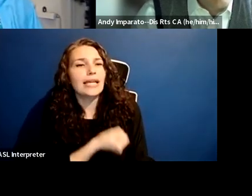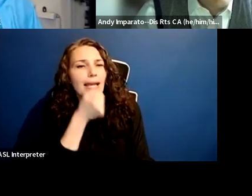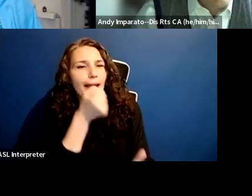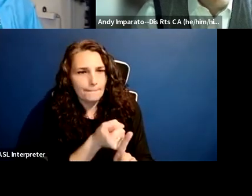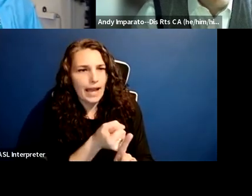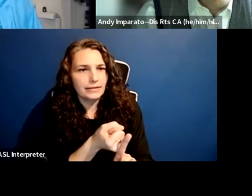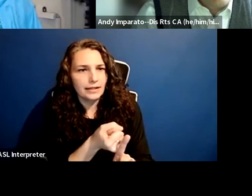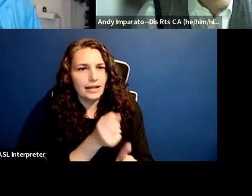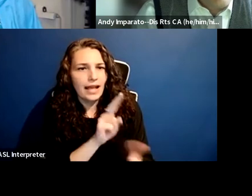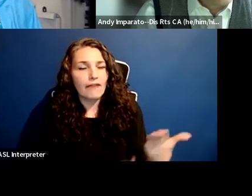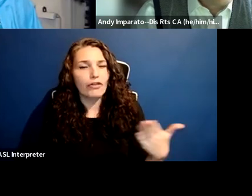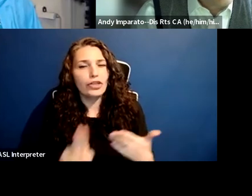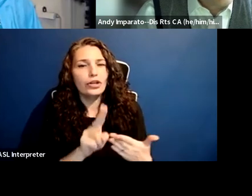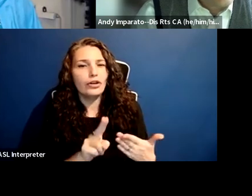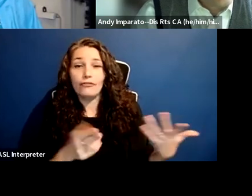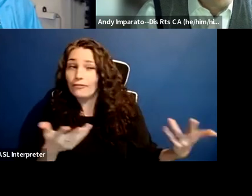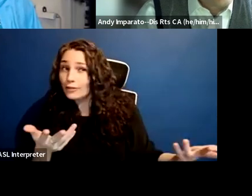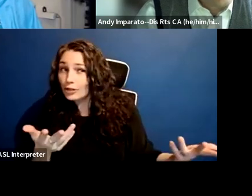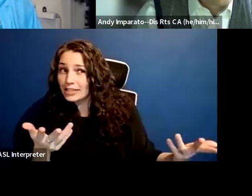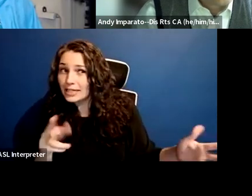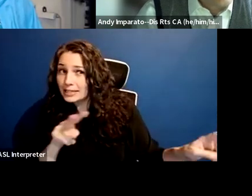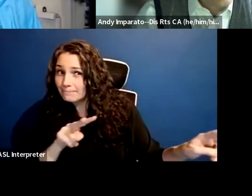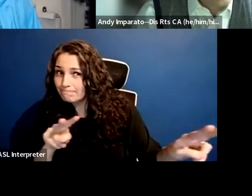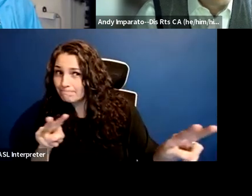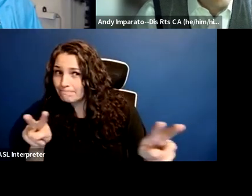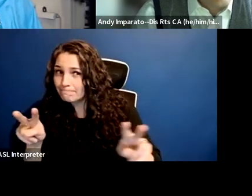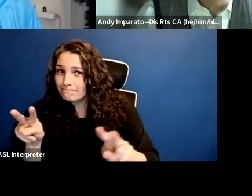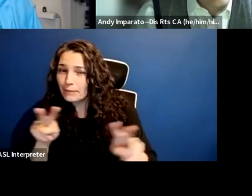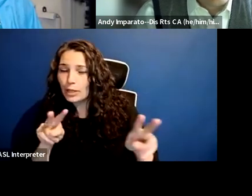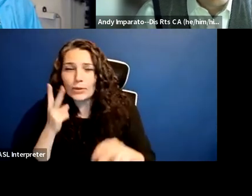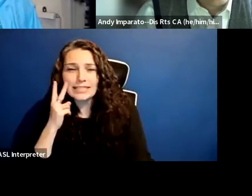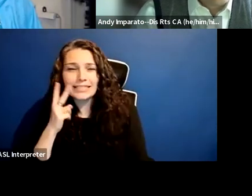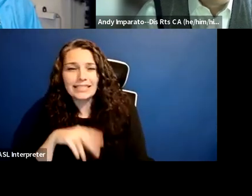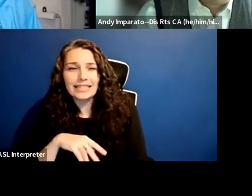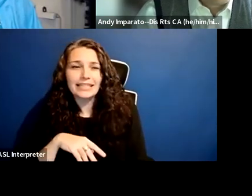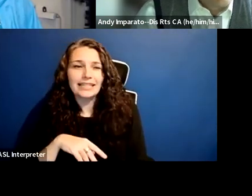and I'm hoping that your leadership is going to listen to the voices